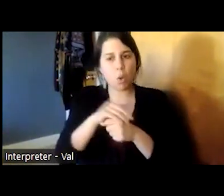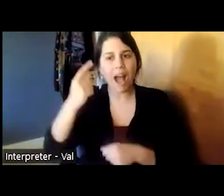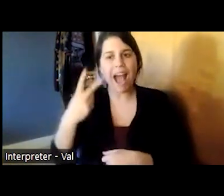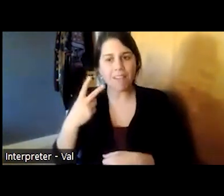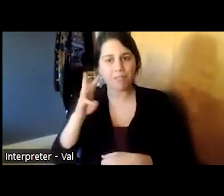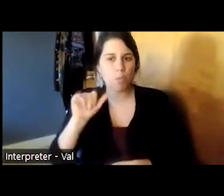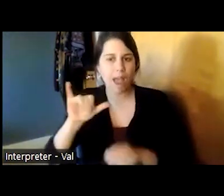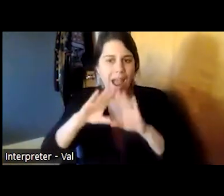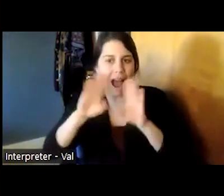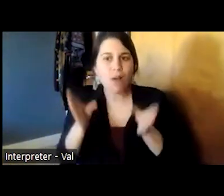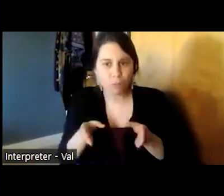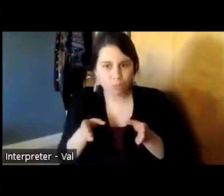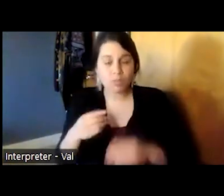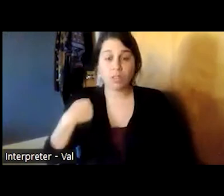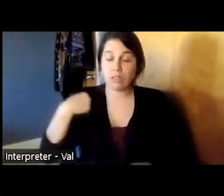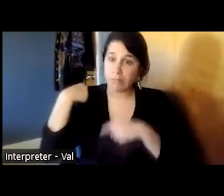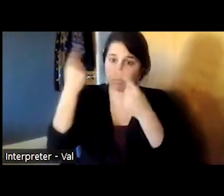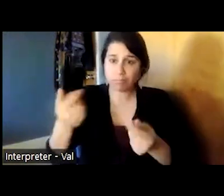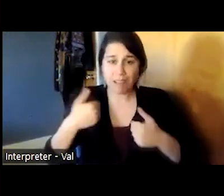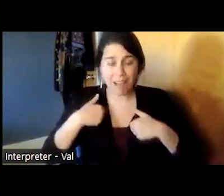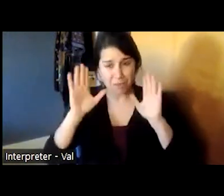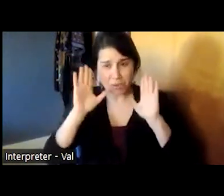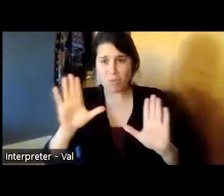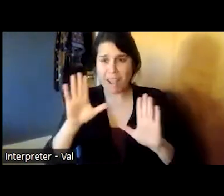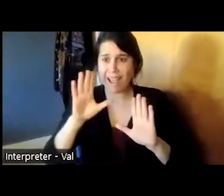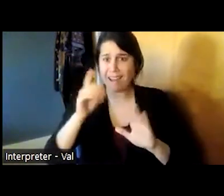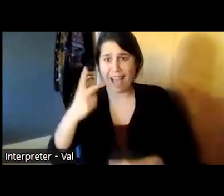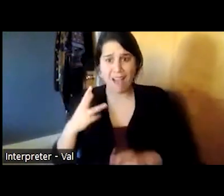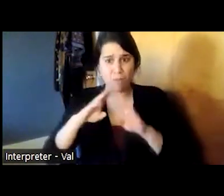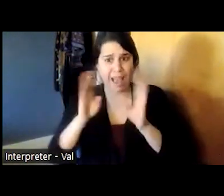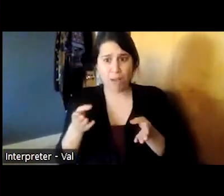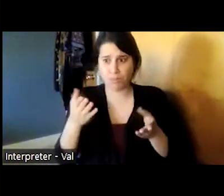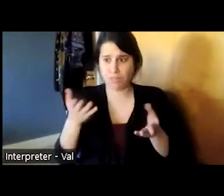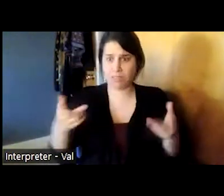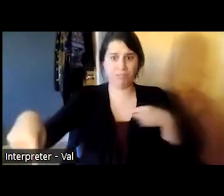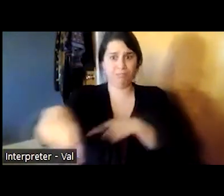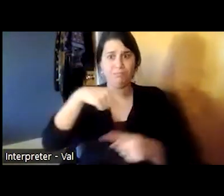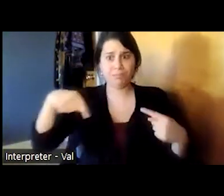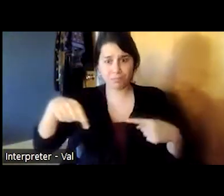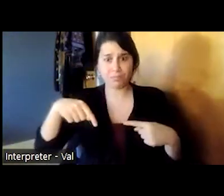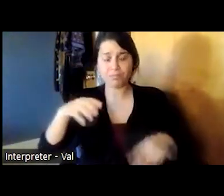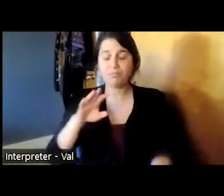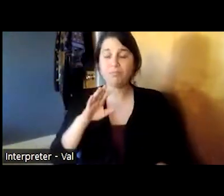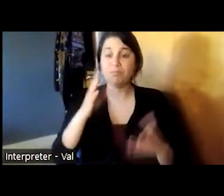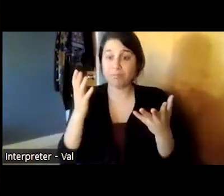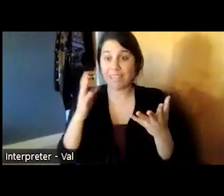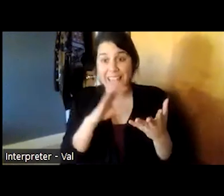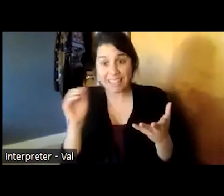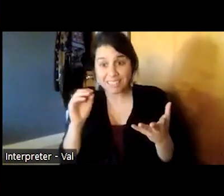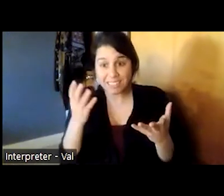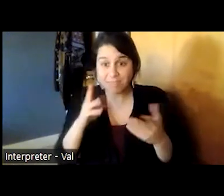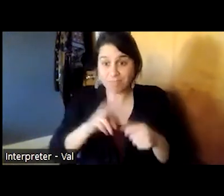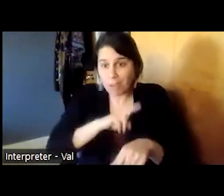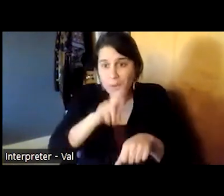a wonderful network of local halfway houses and initially you know of course methadone was not